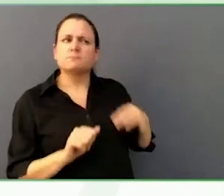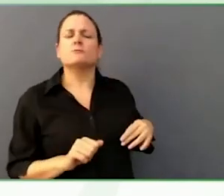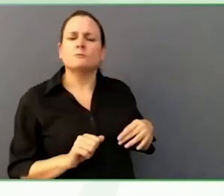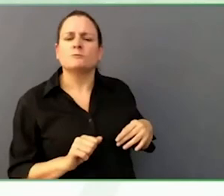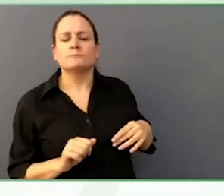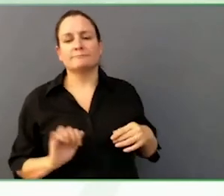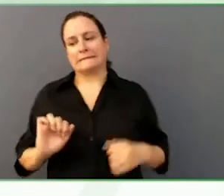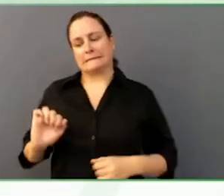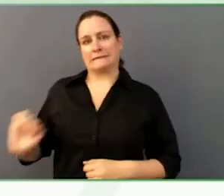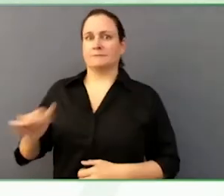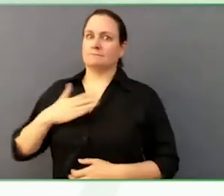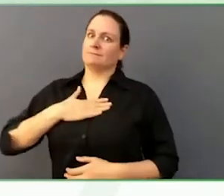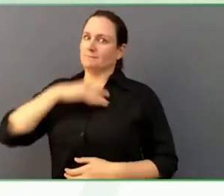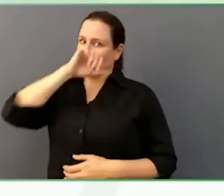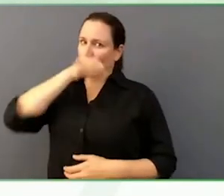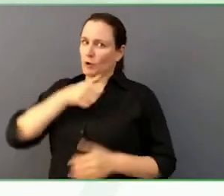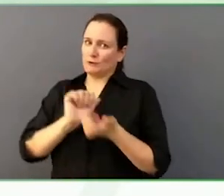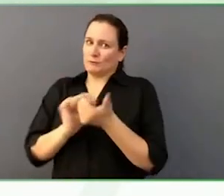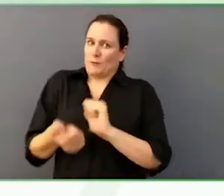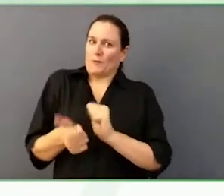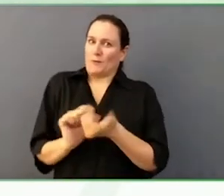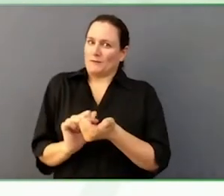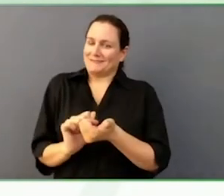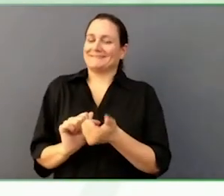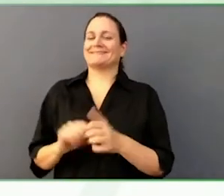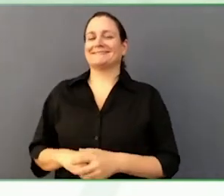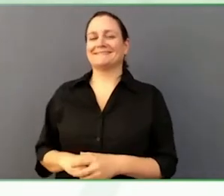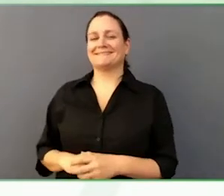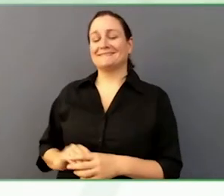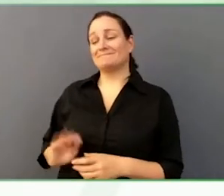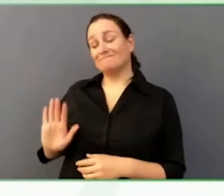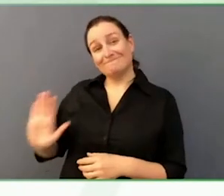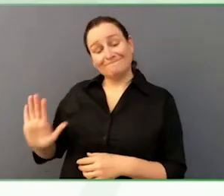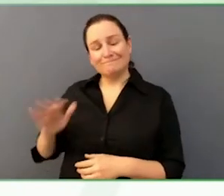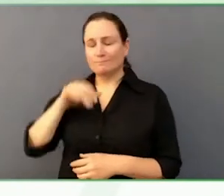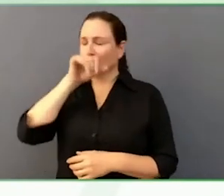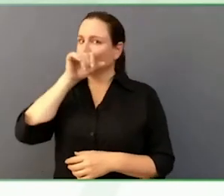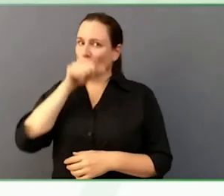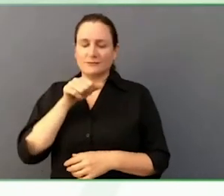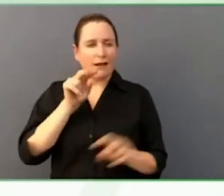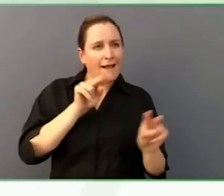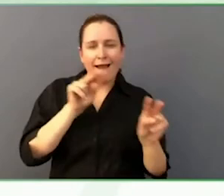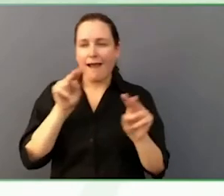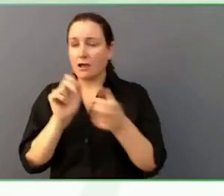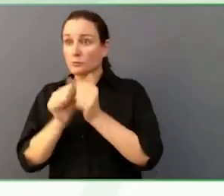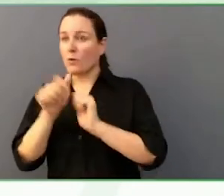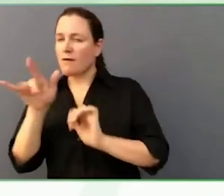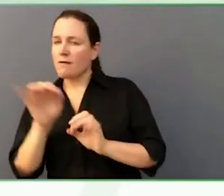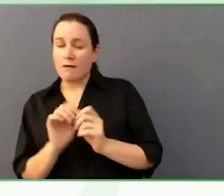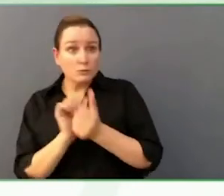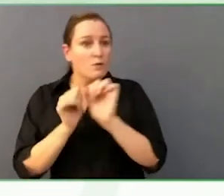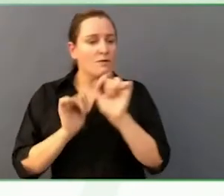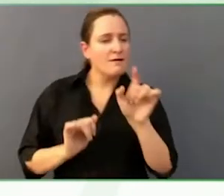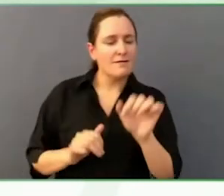in the life of our city. So, he has written letters to the editor, and he has had some